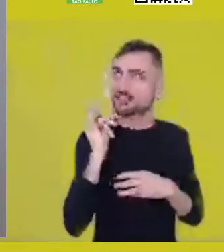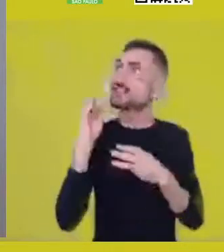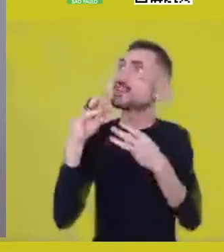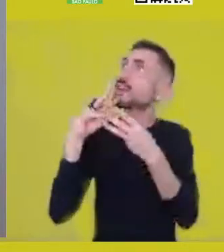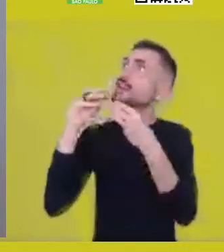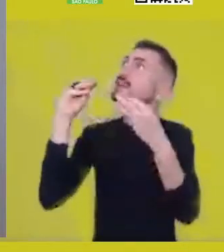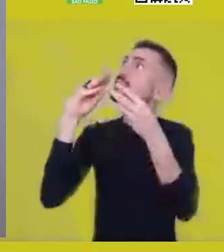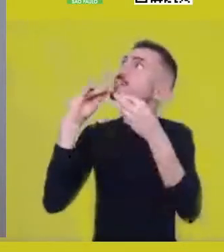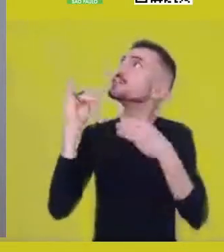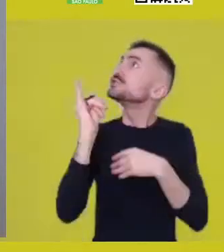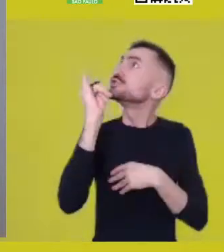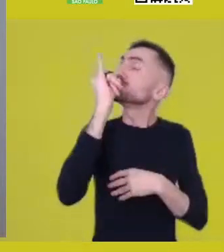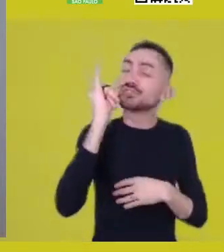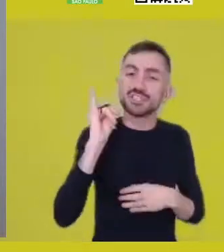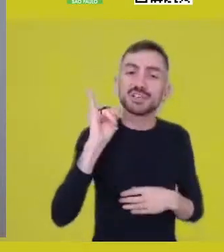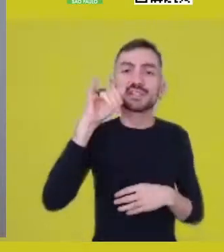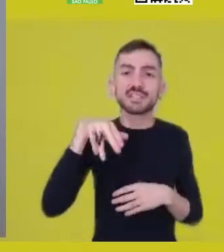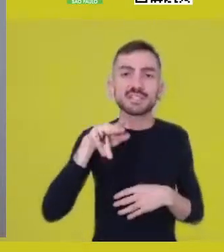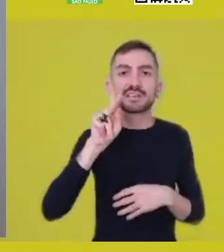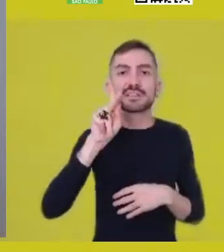which manifests itself as a simbi,